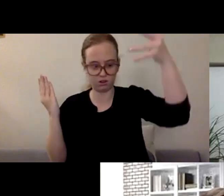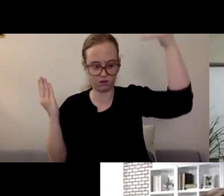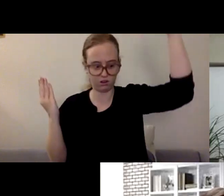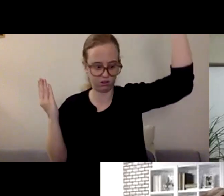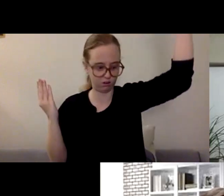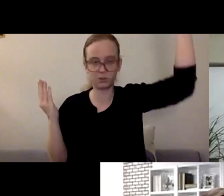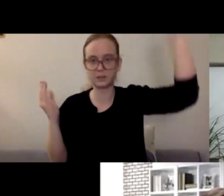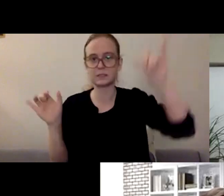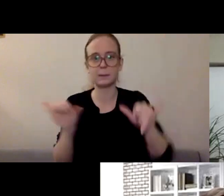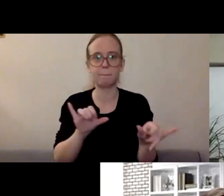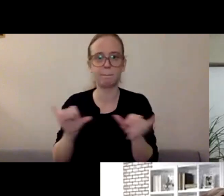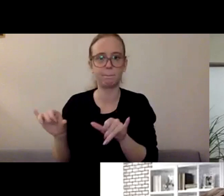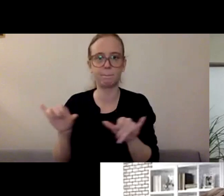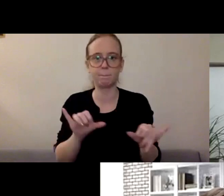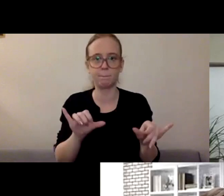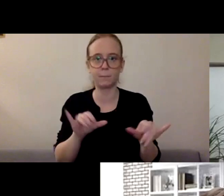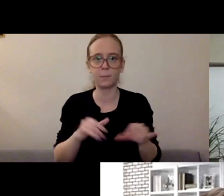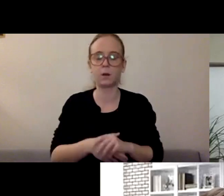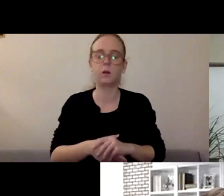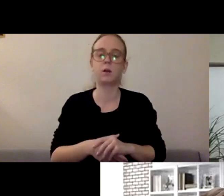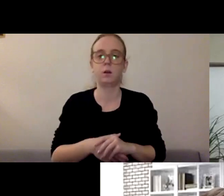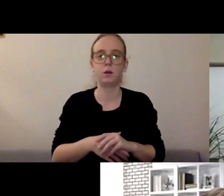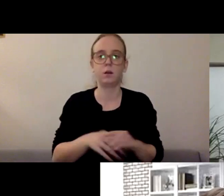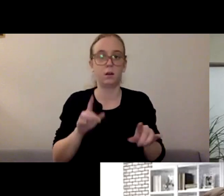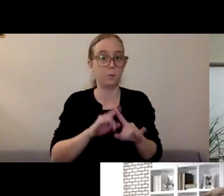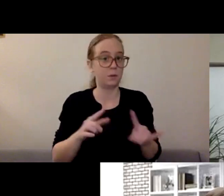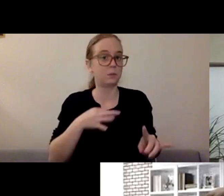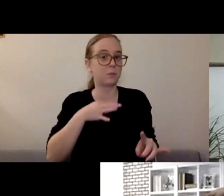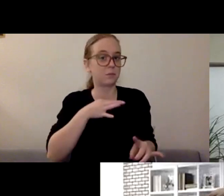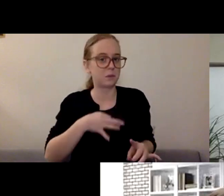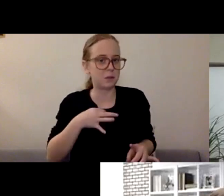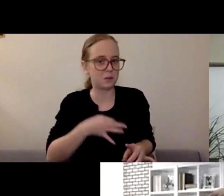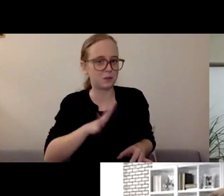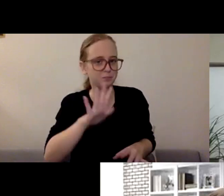if someone's out there and maybe they know they're in a rough space,